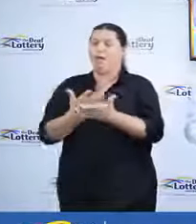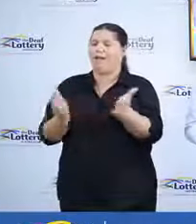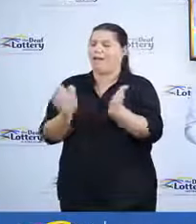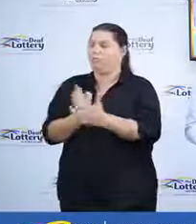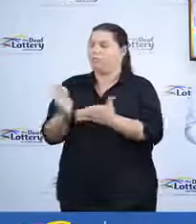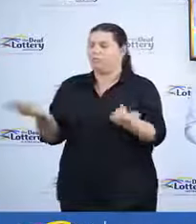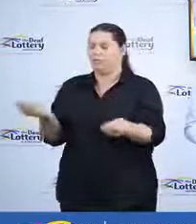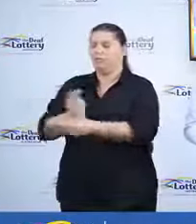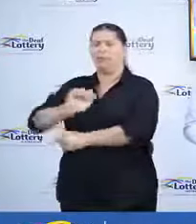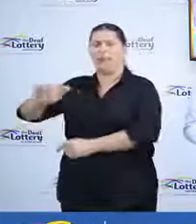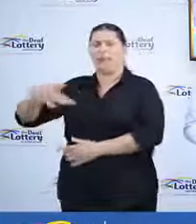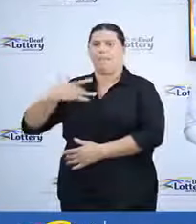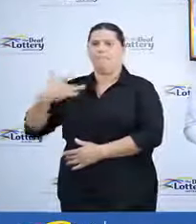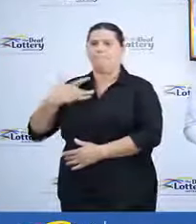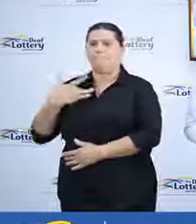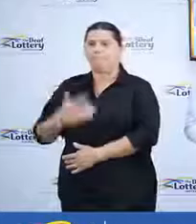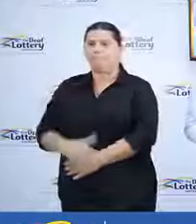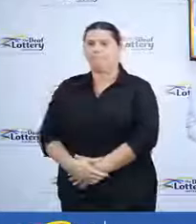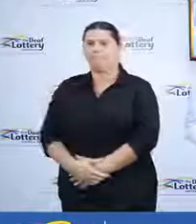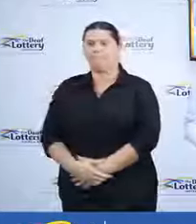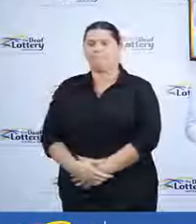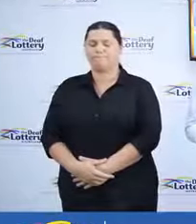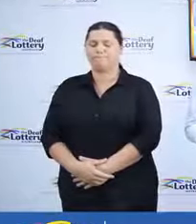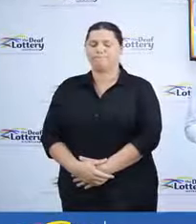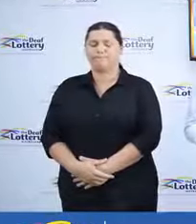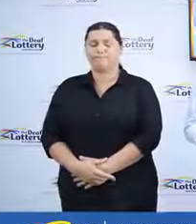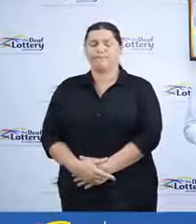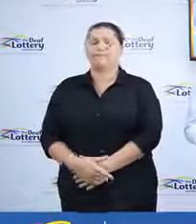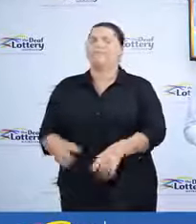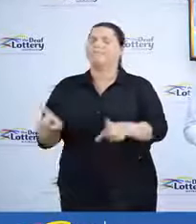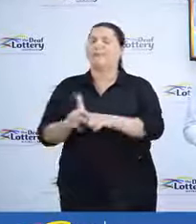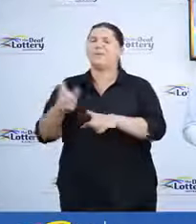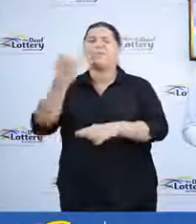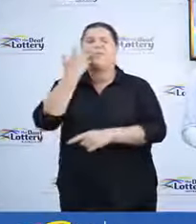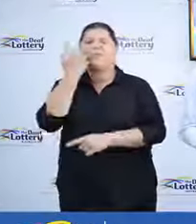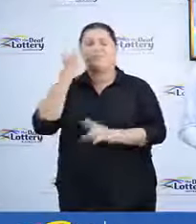difference in their lives. And like always today's draw will be conducted